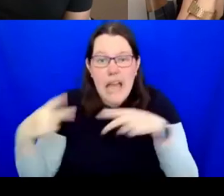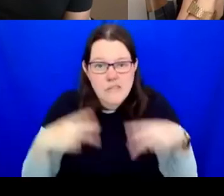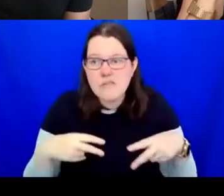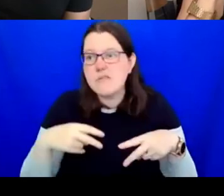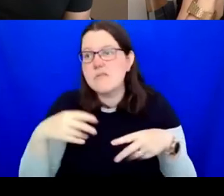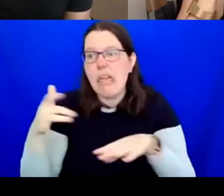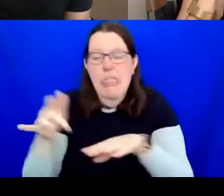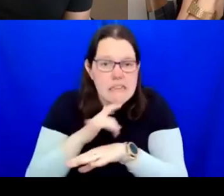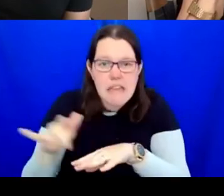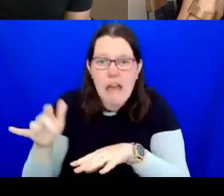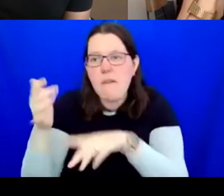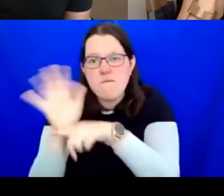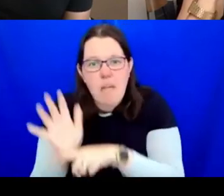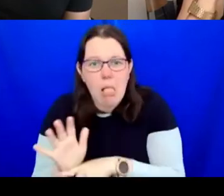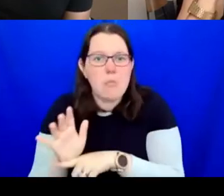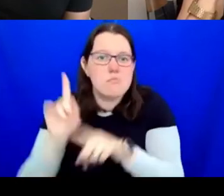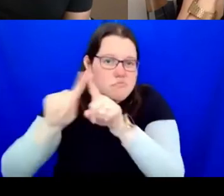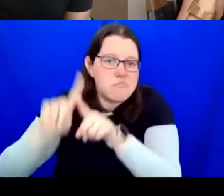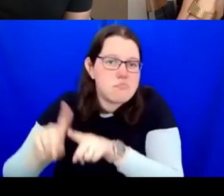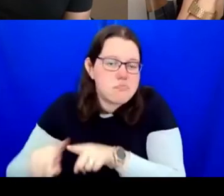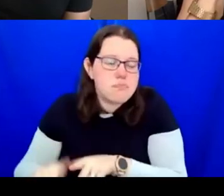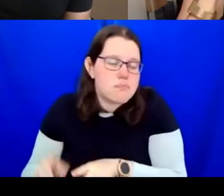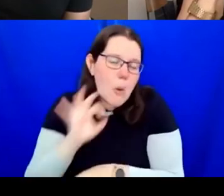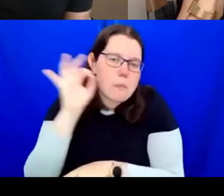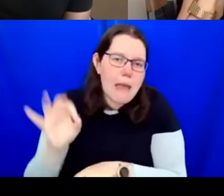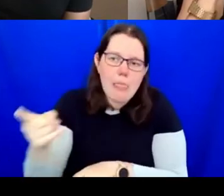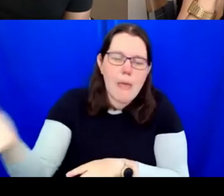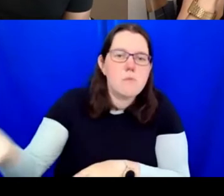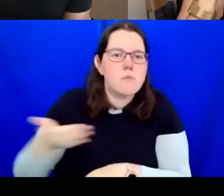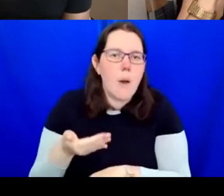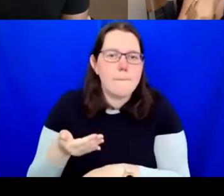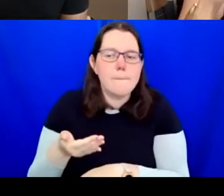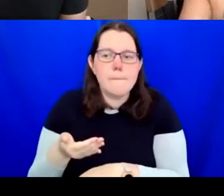cetera. It is really interesting for us. Also, the population is getting older, as in,